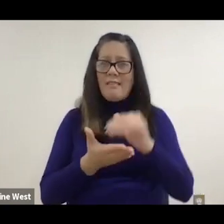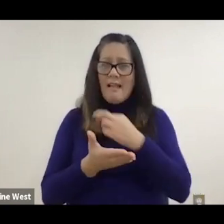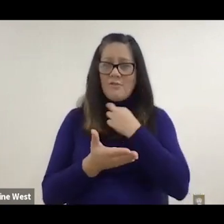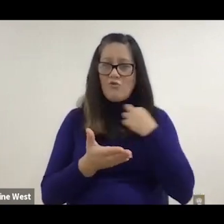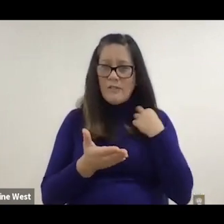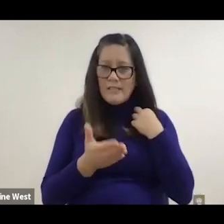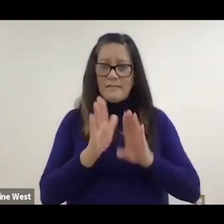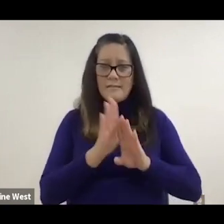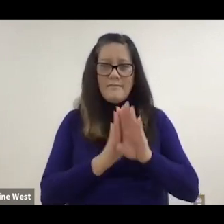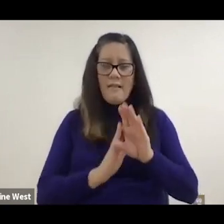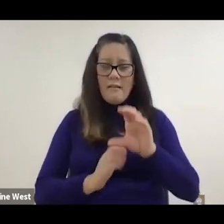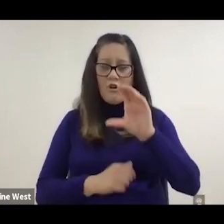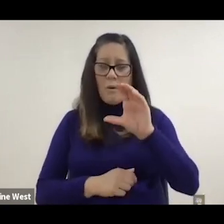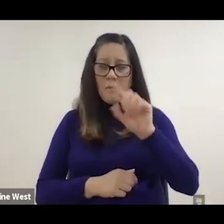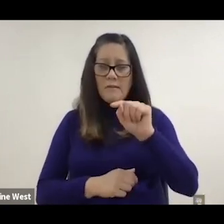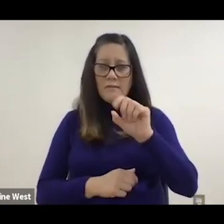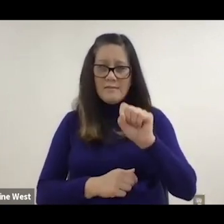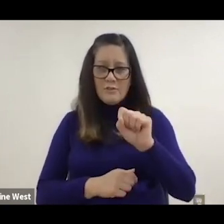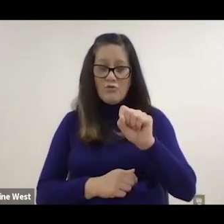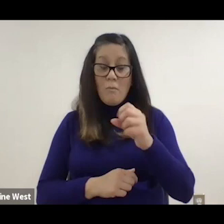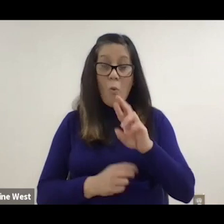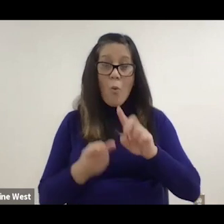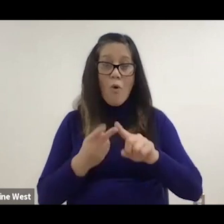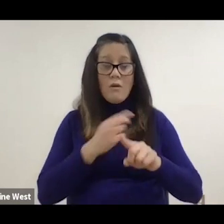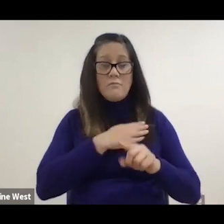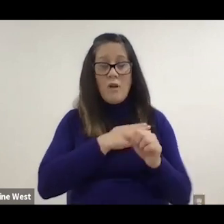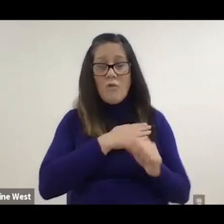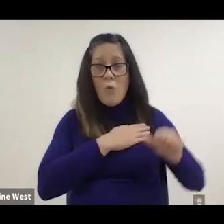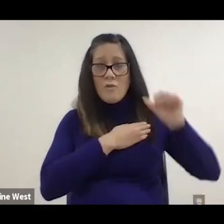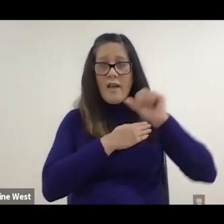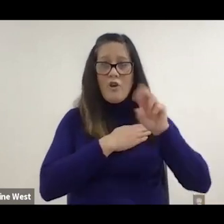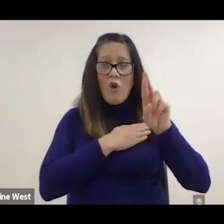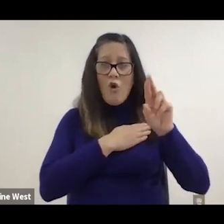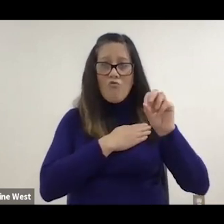carpal tunnel syndrome or rotator cuff tears. Matter of fact from the biomechanics